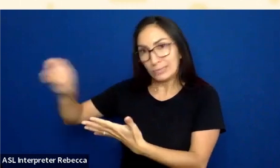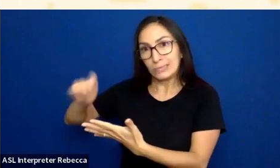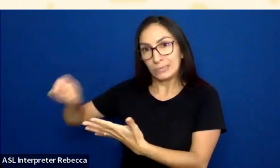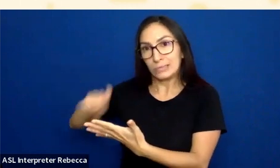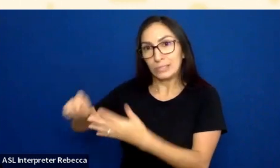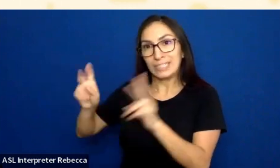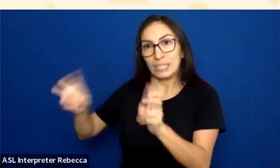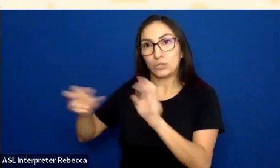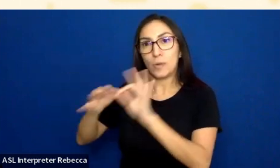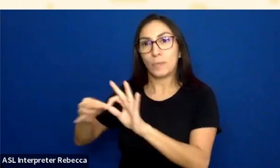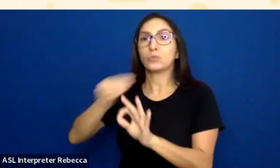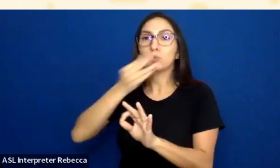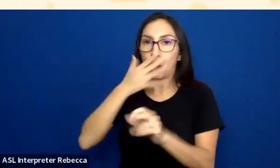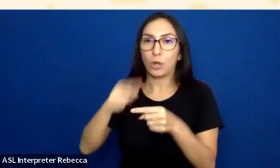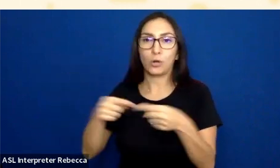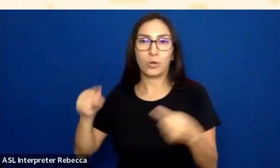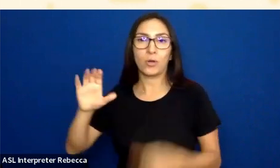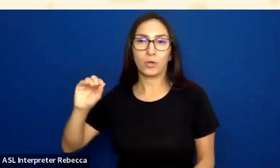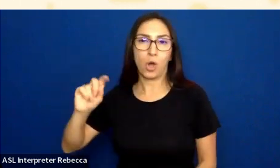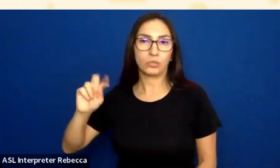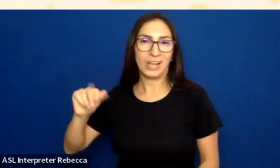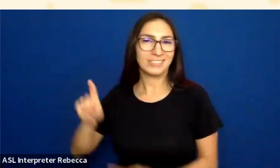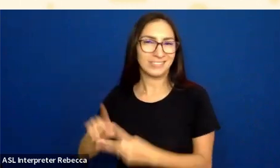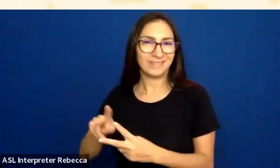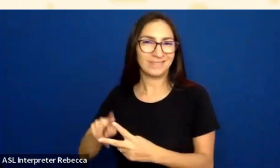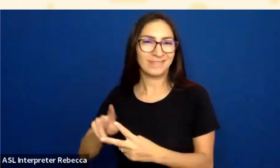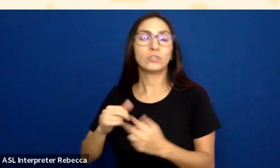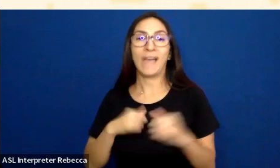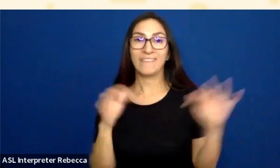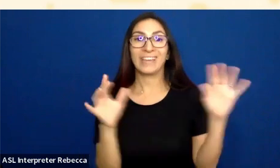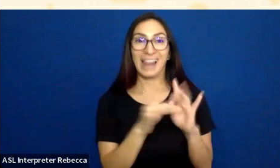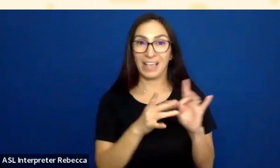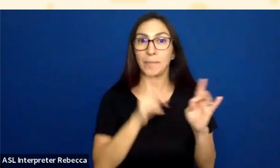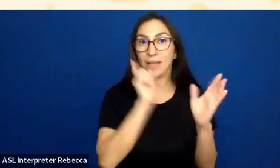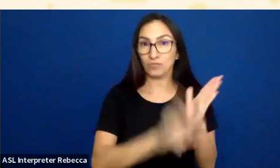and contrast. So there is a link in that resource page to a blog post that enumerates those 15.